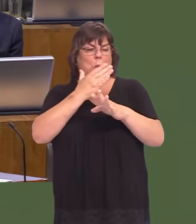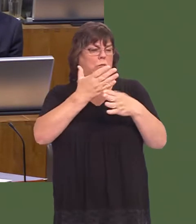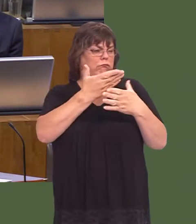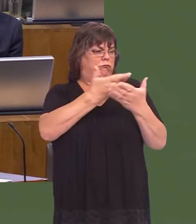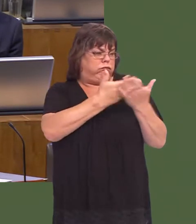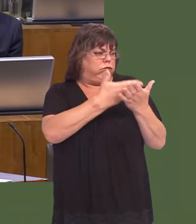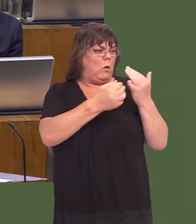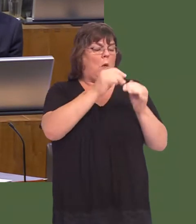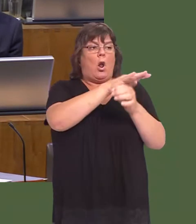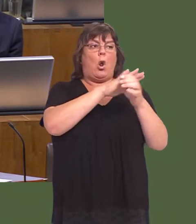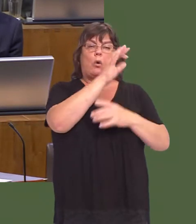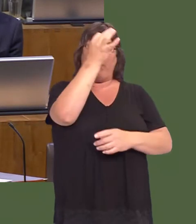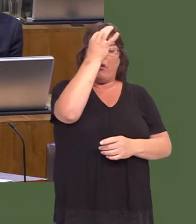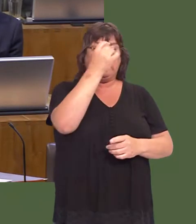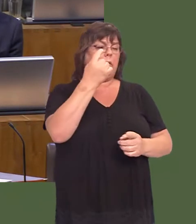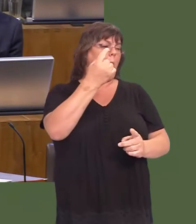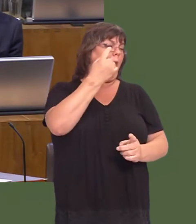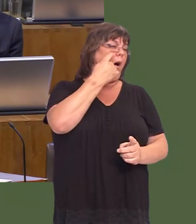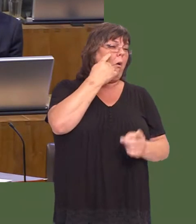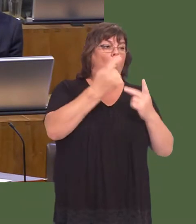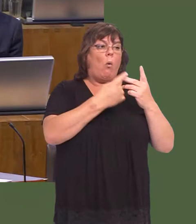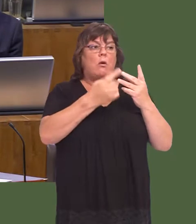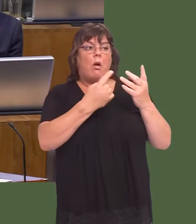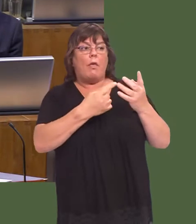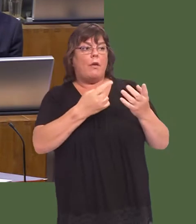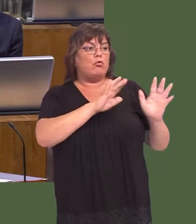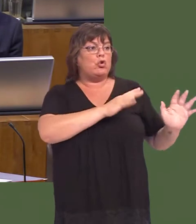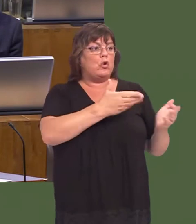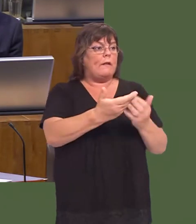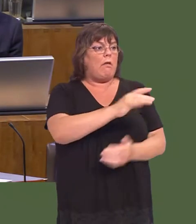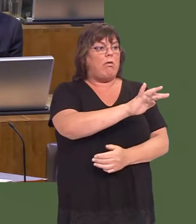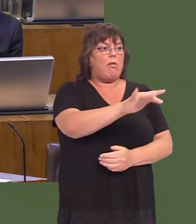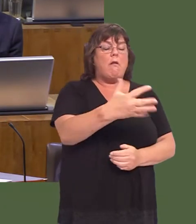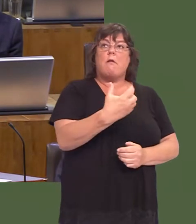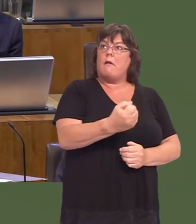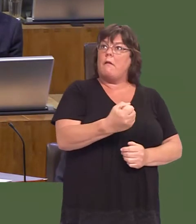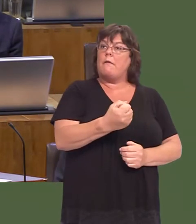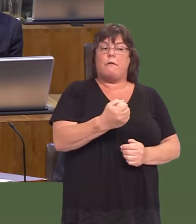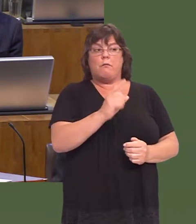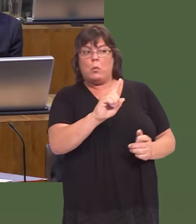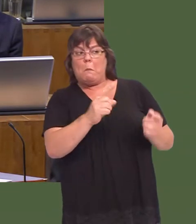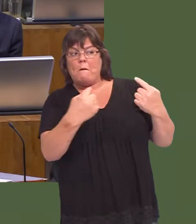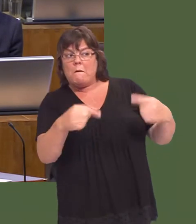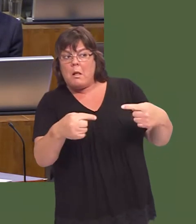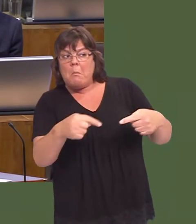to see what other methods of delivering a service may be available in their areas.